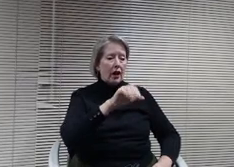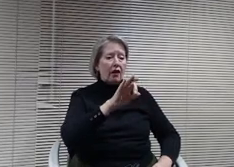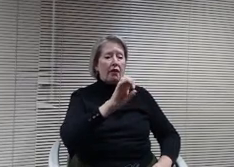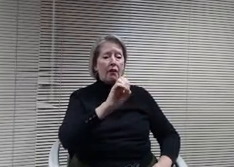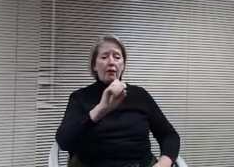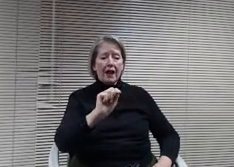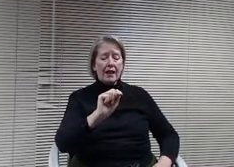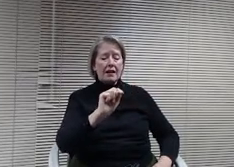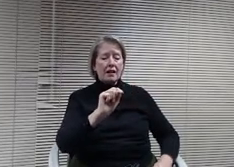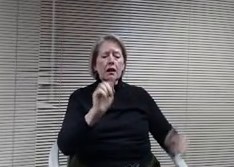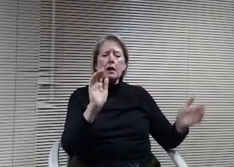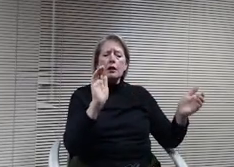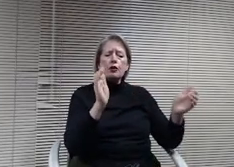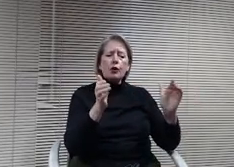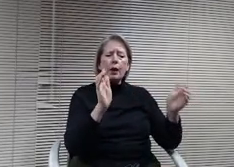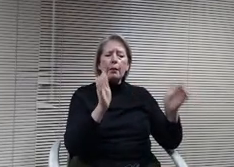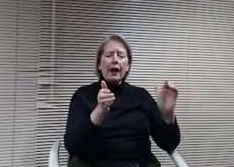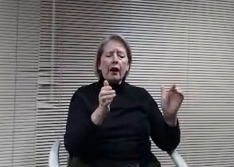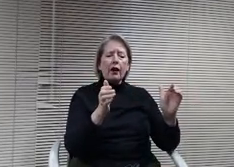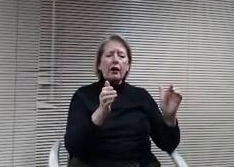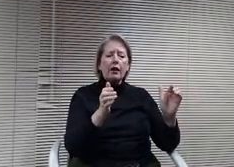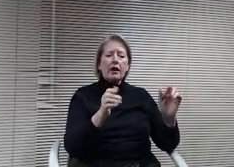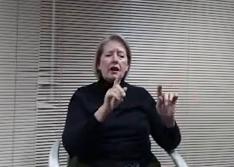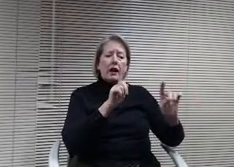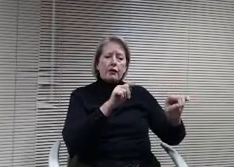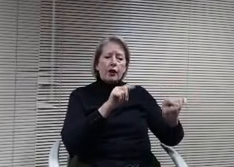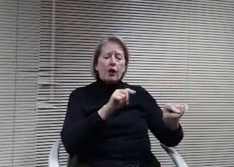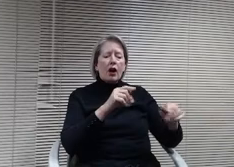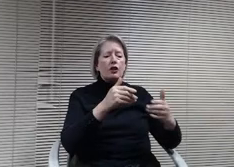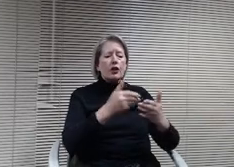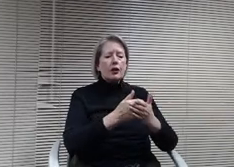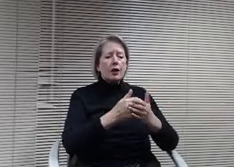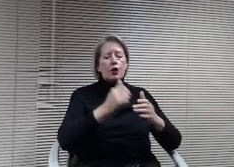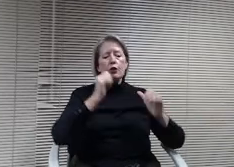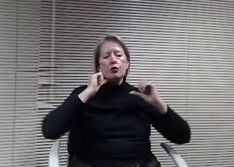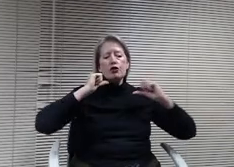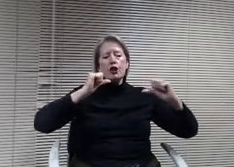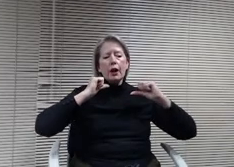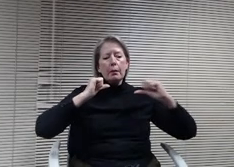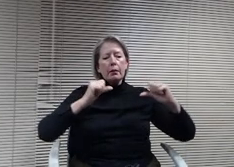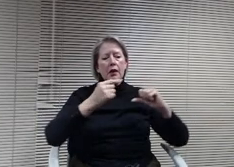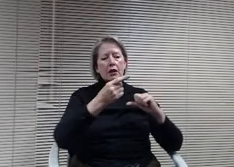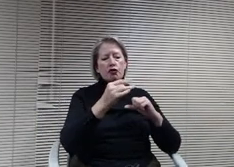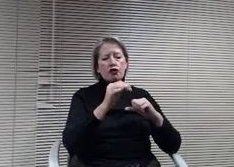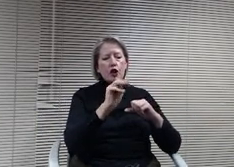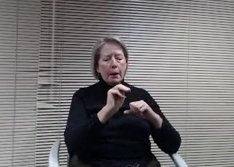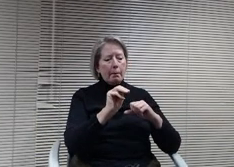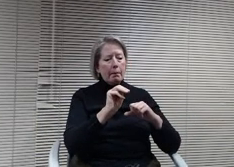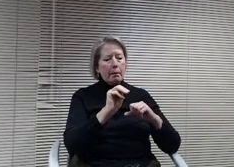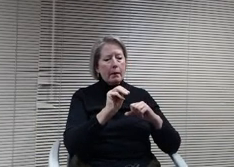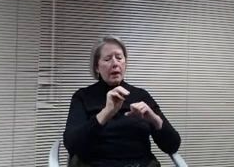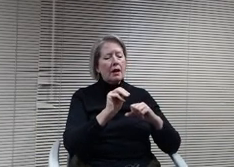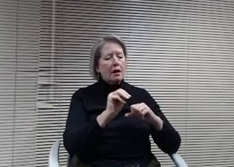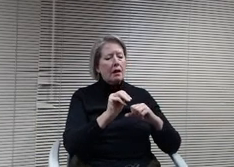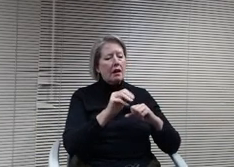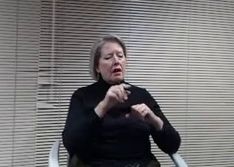we built at Scenic Heights or Clear Springs, or grow when those buildings are, those gyms are 6600 square feet. So in